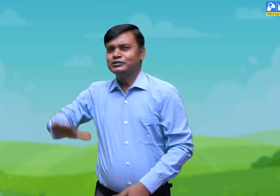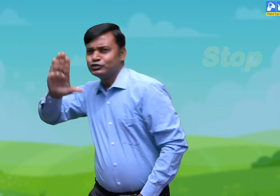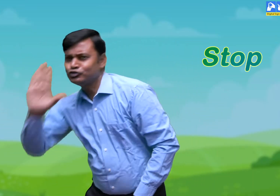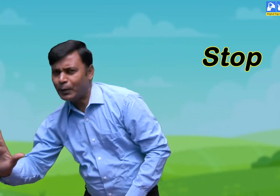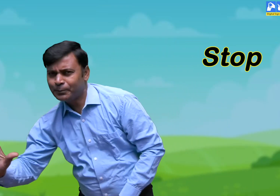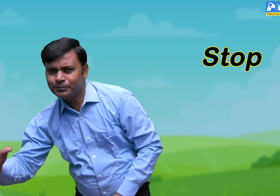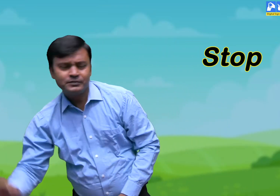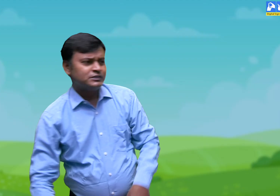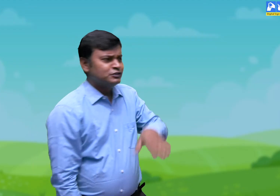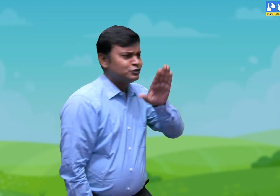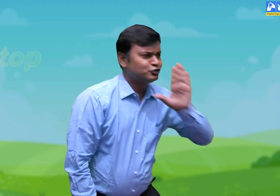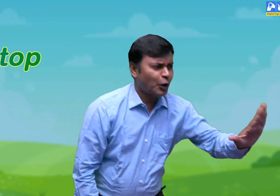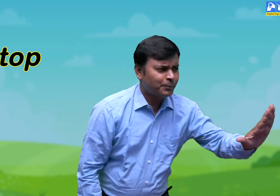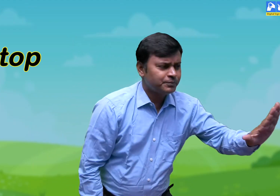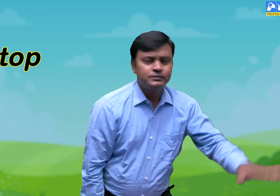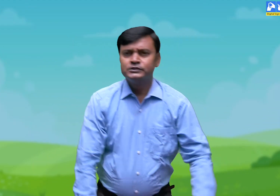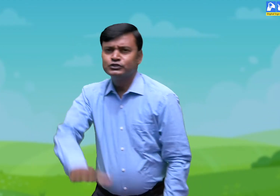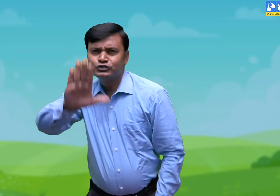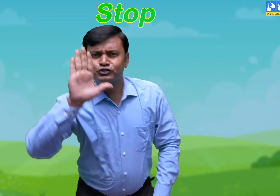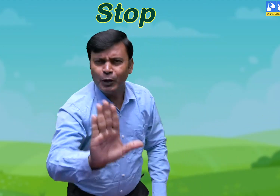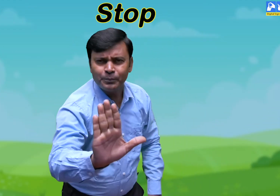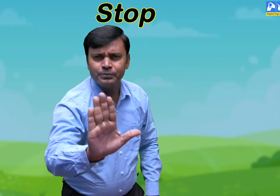Stop, Stop, Stop